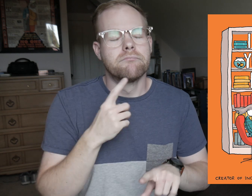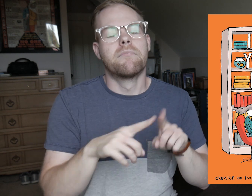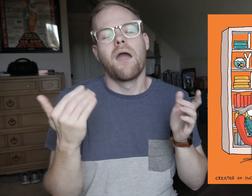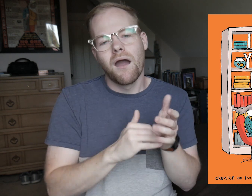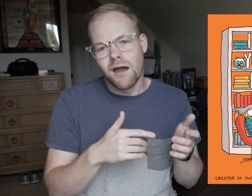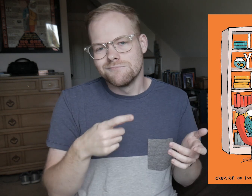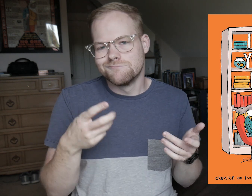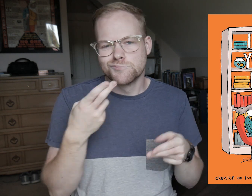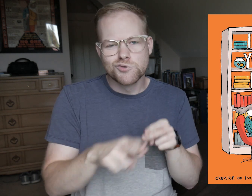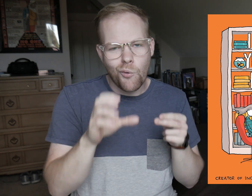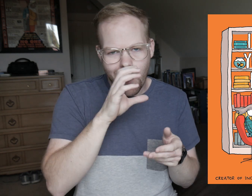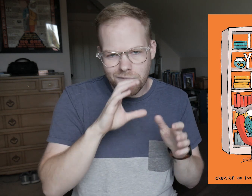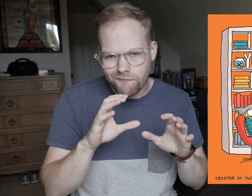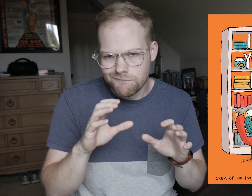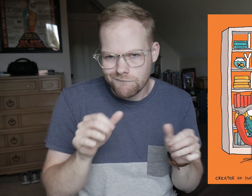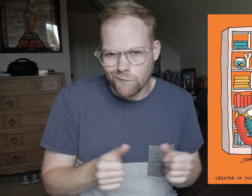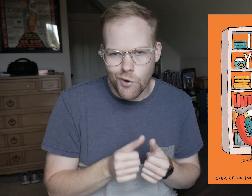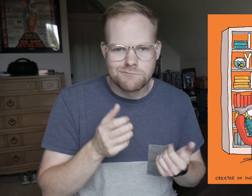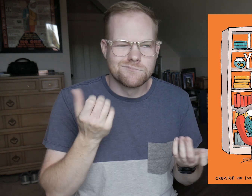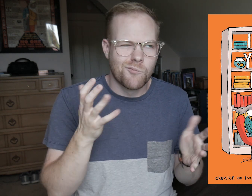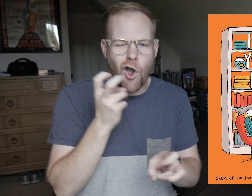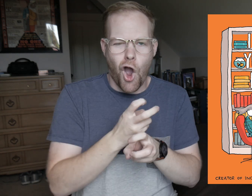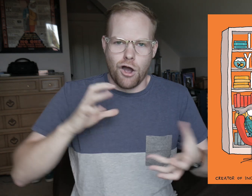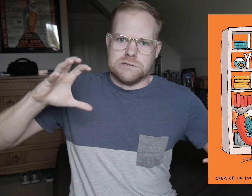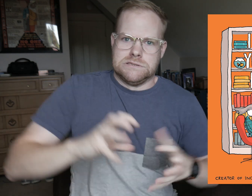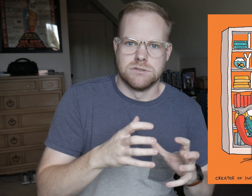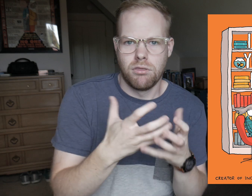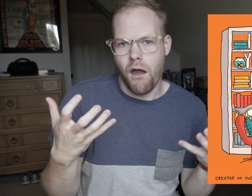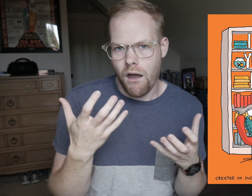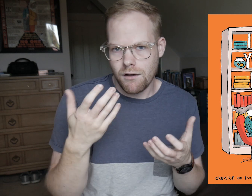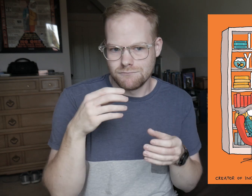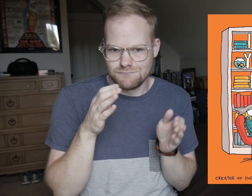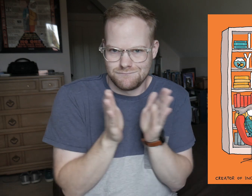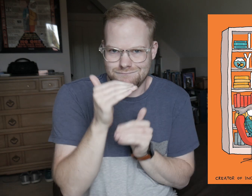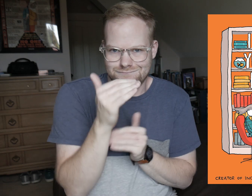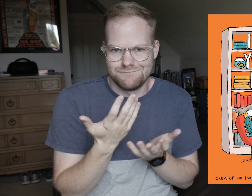but again this is short comic form so it’s hard to cram a lot into a small space.